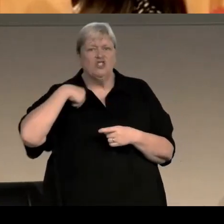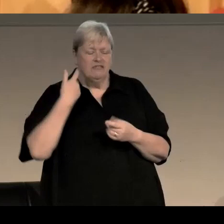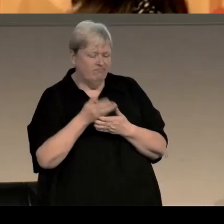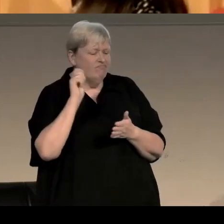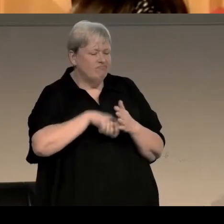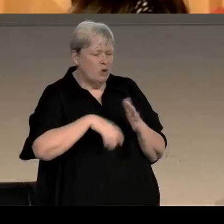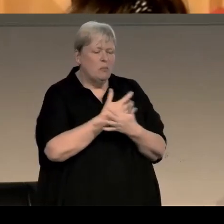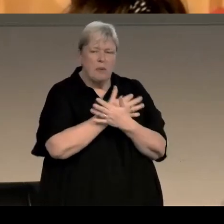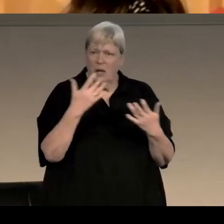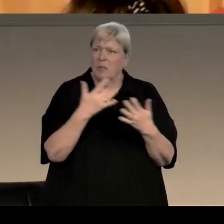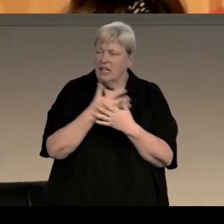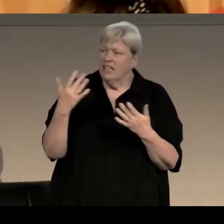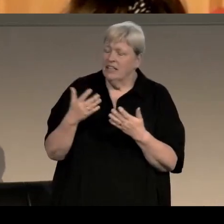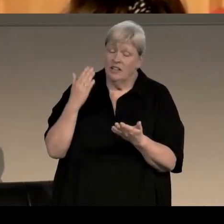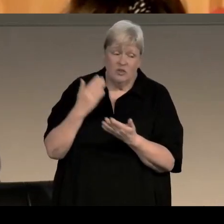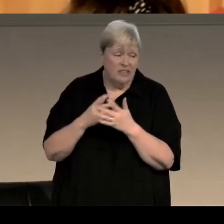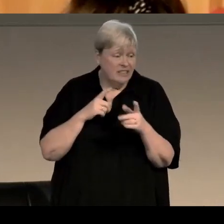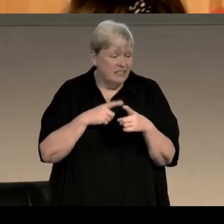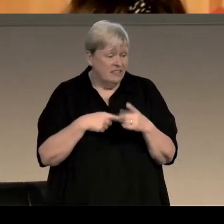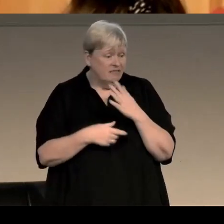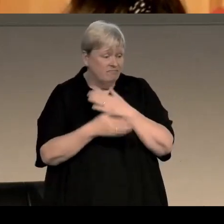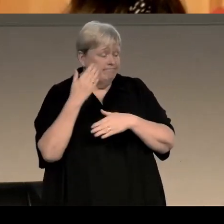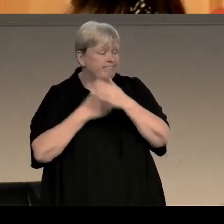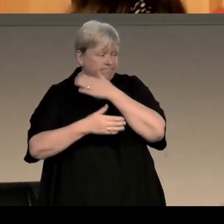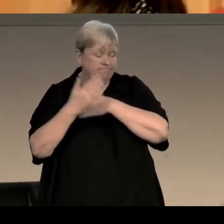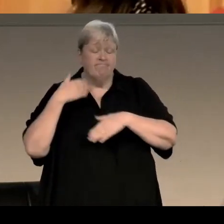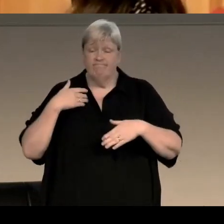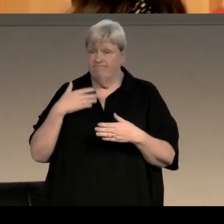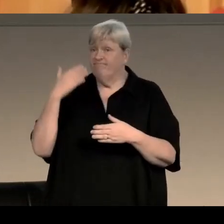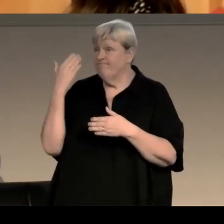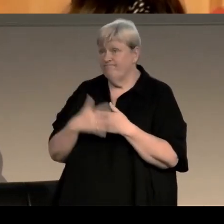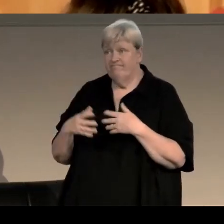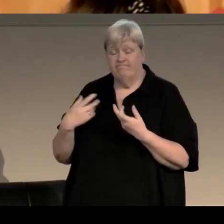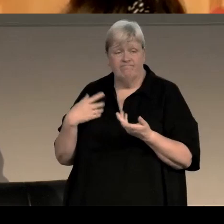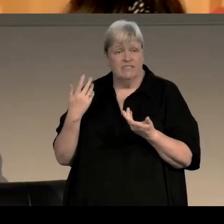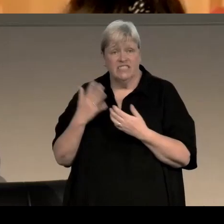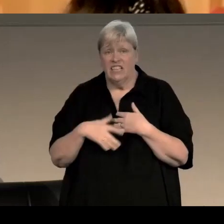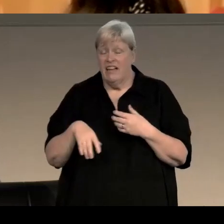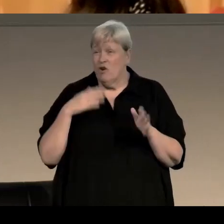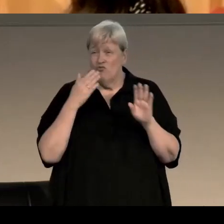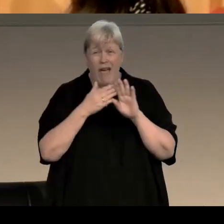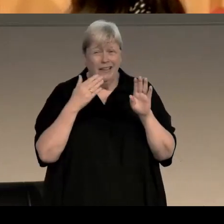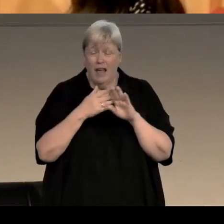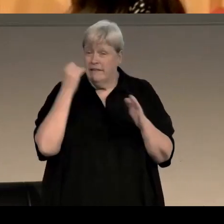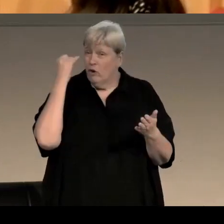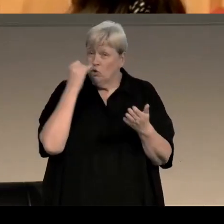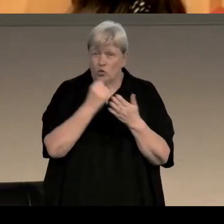who I think is one of - for a long time was one of the underrated stars of British crime fiction, and indeed,